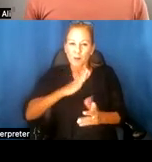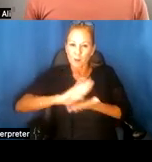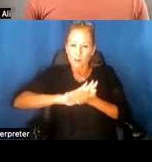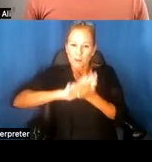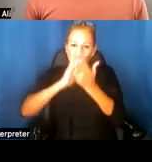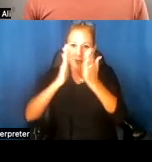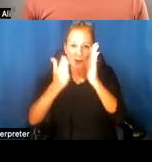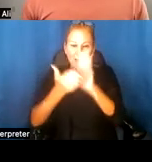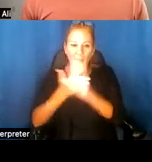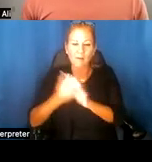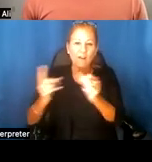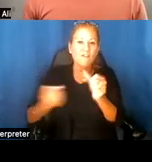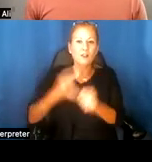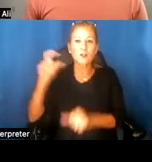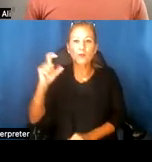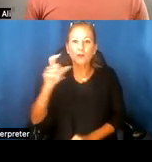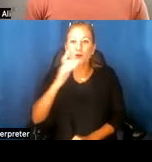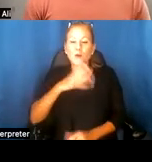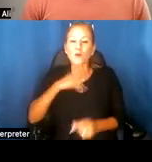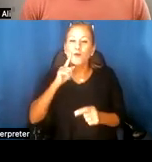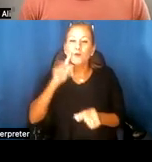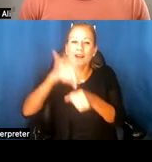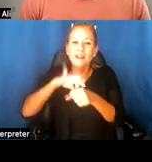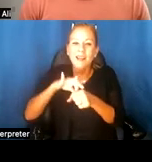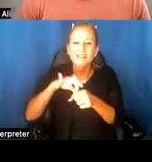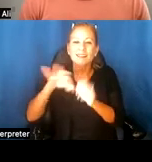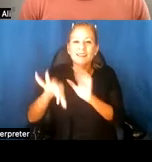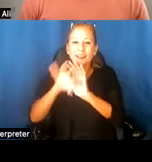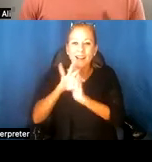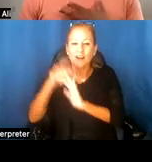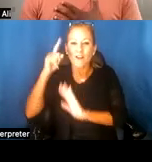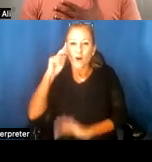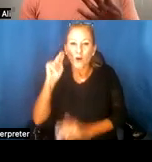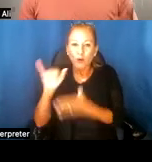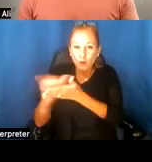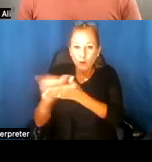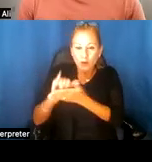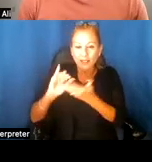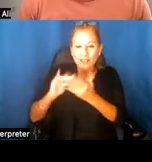Muslim woman to be elected to the New York City Council. Now we certainly cannot take credit for